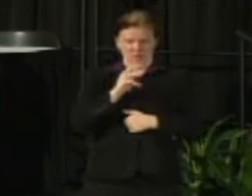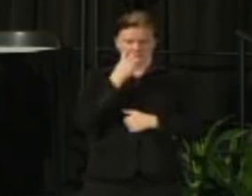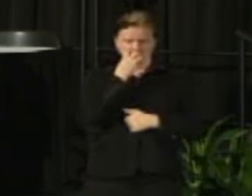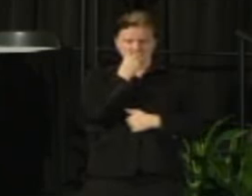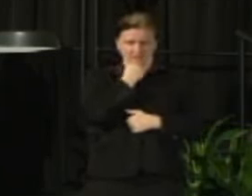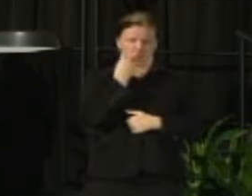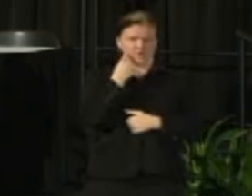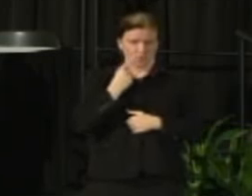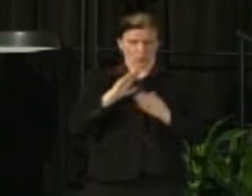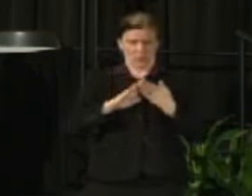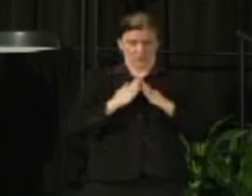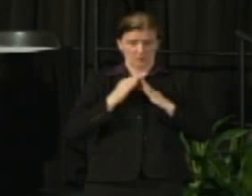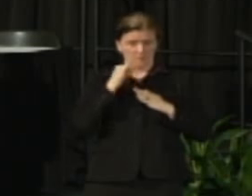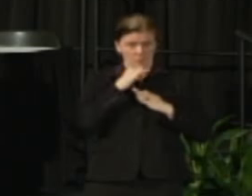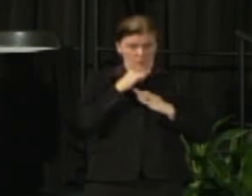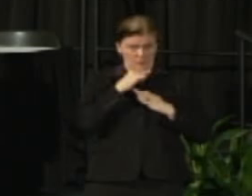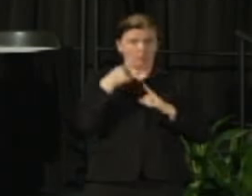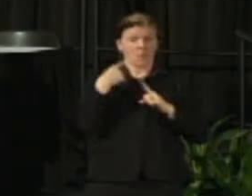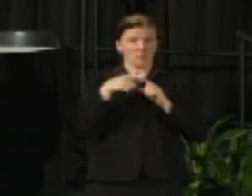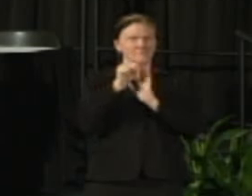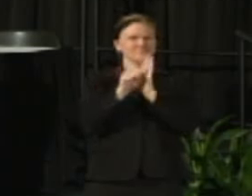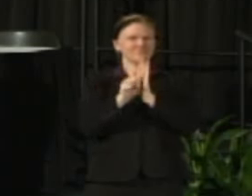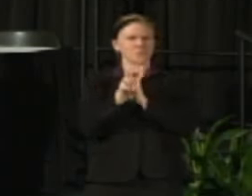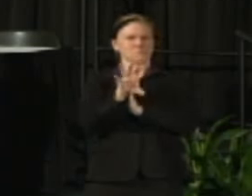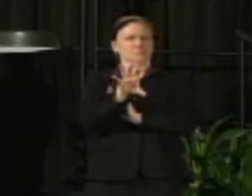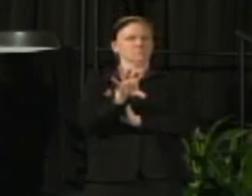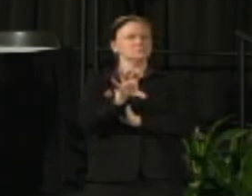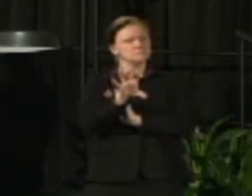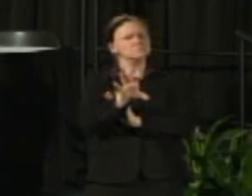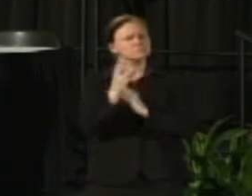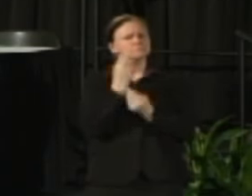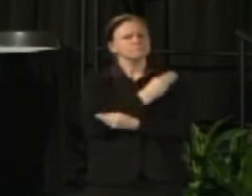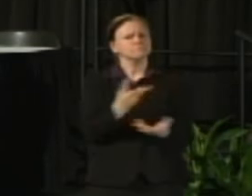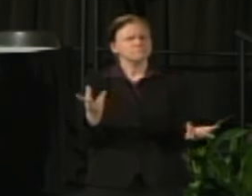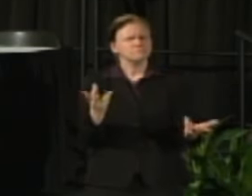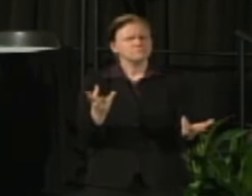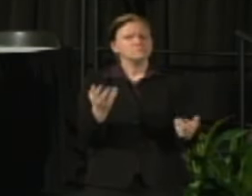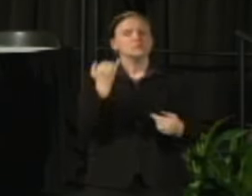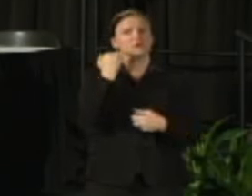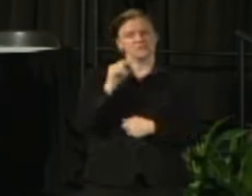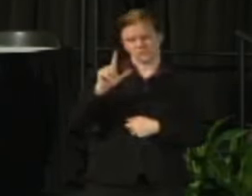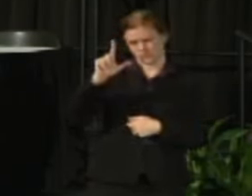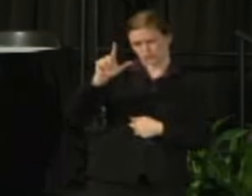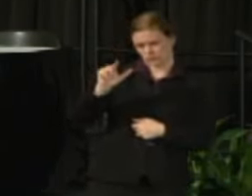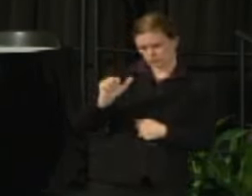to both to community and to the state. As you'll scroll down the page you'll find important links